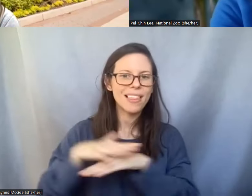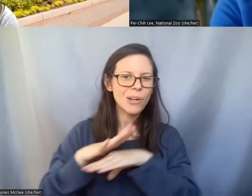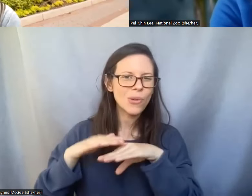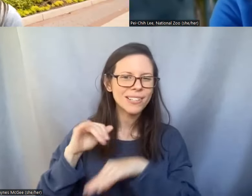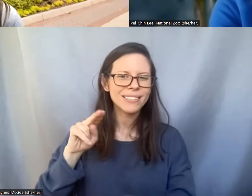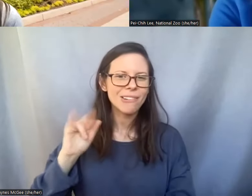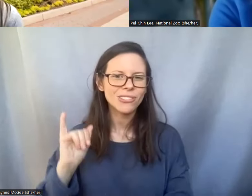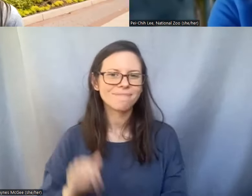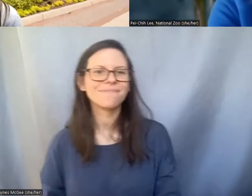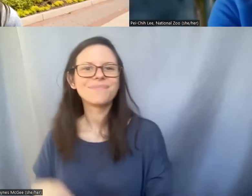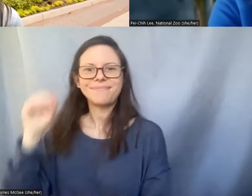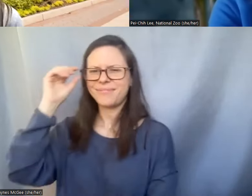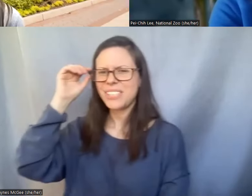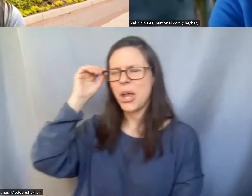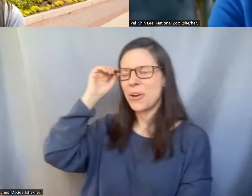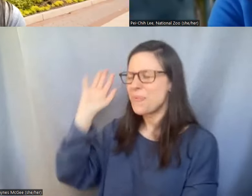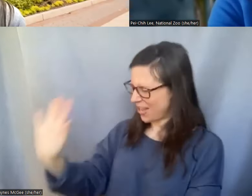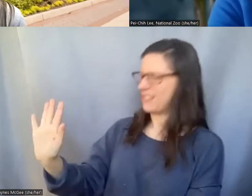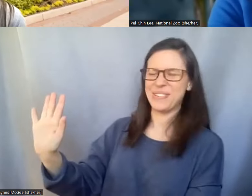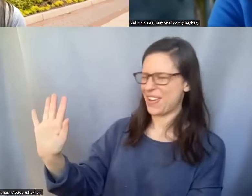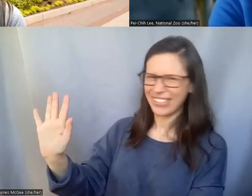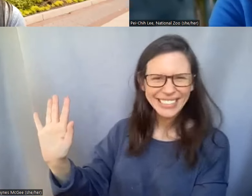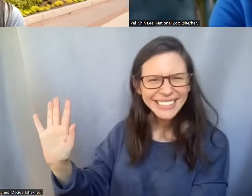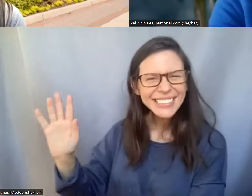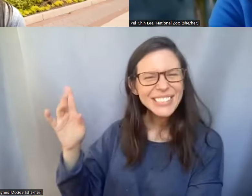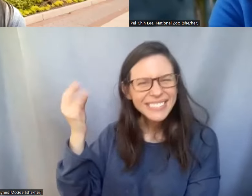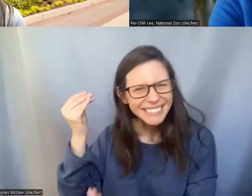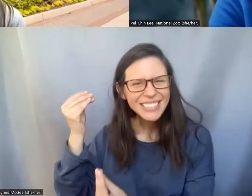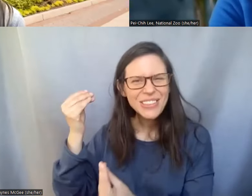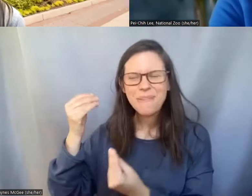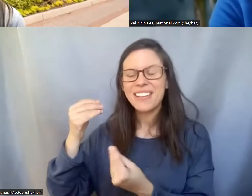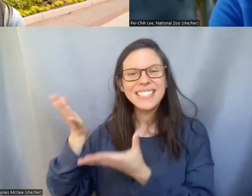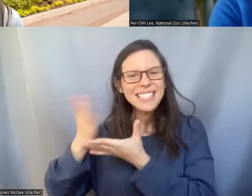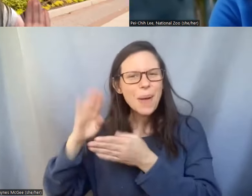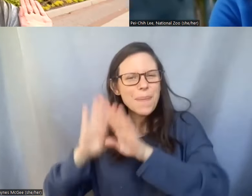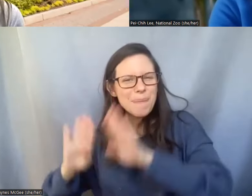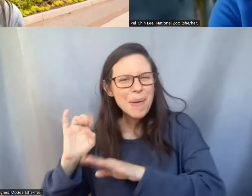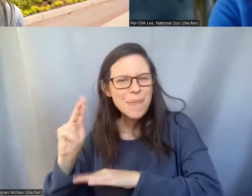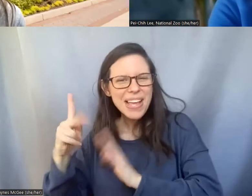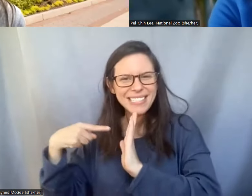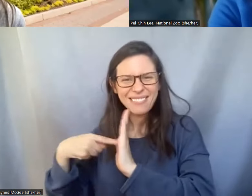Shellie: So just to repeat you're talking about sending some bio bank samples to space.